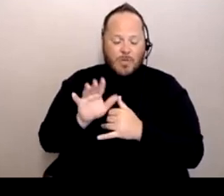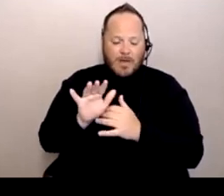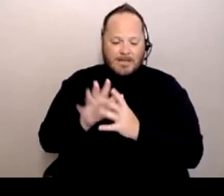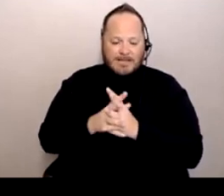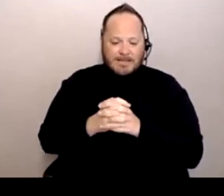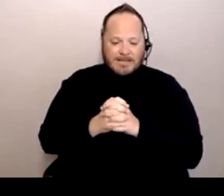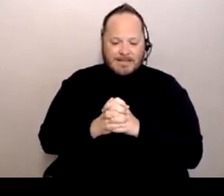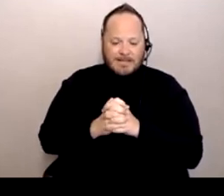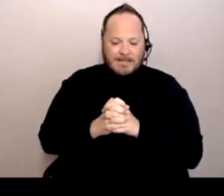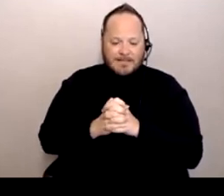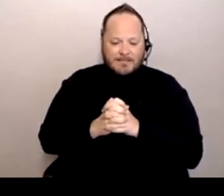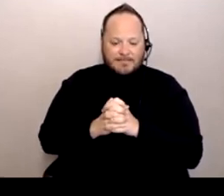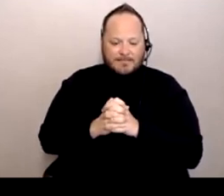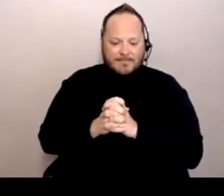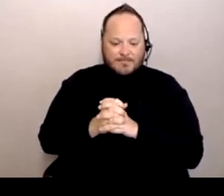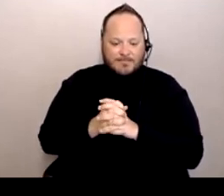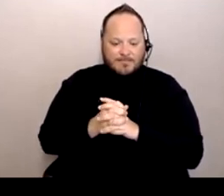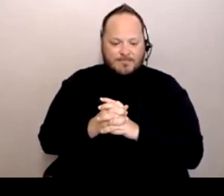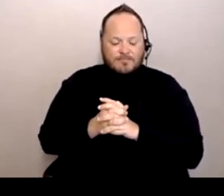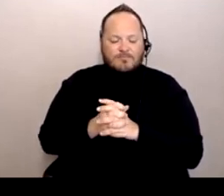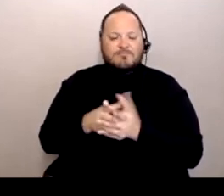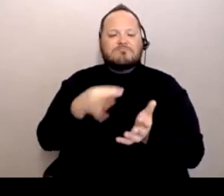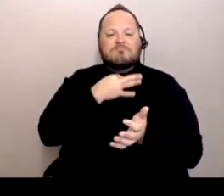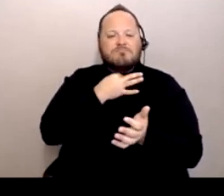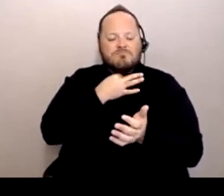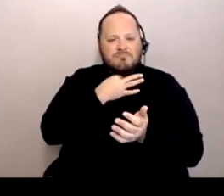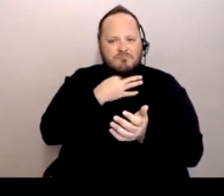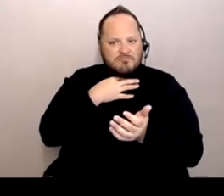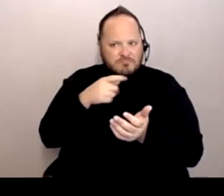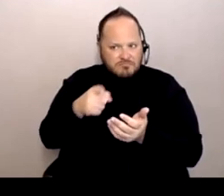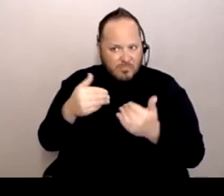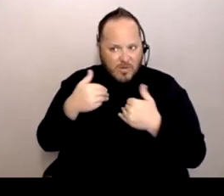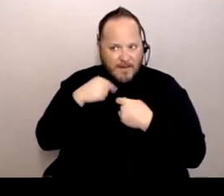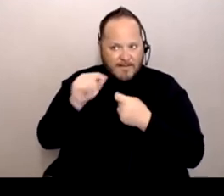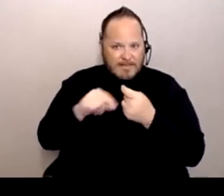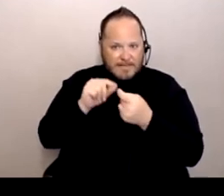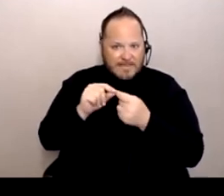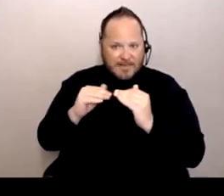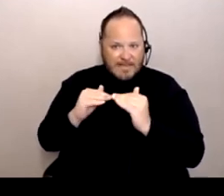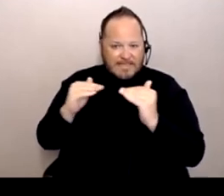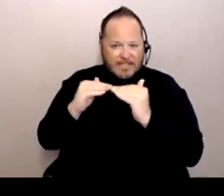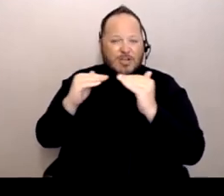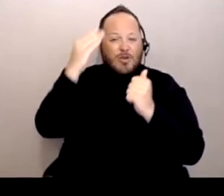"Do you know if there is a certain tier in those, you know, the California has those colored tiers